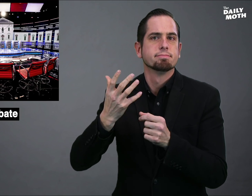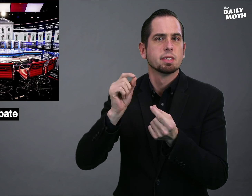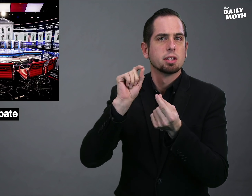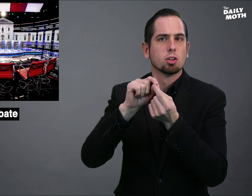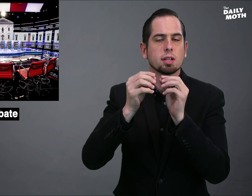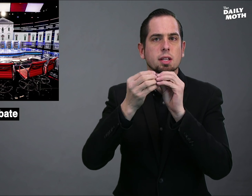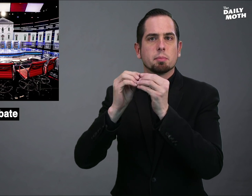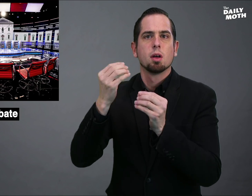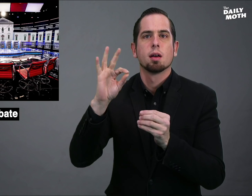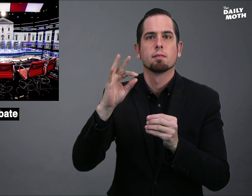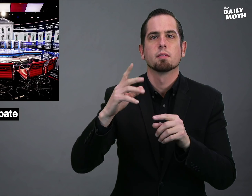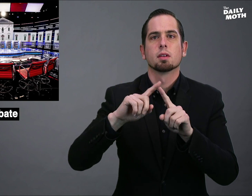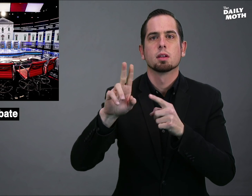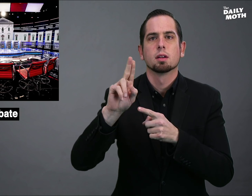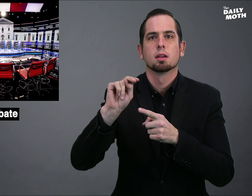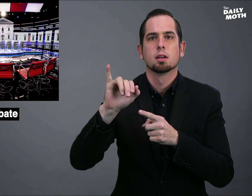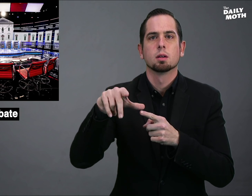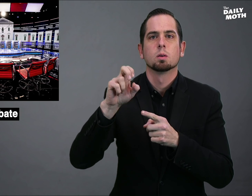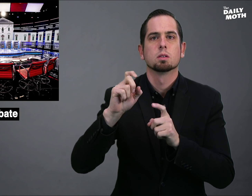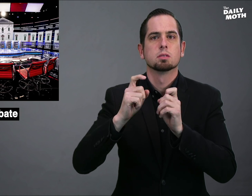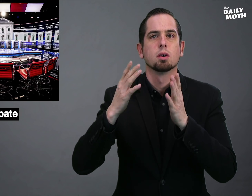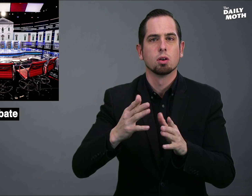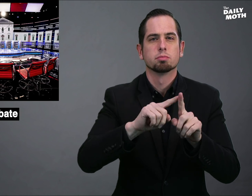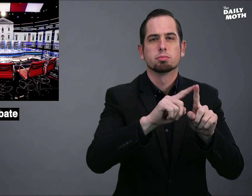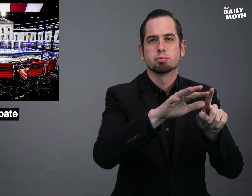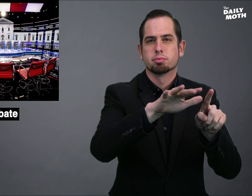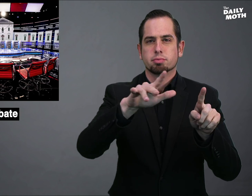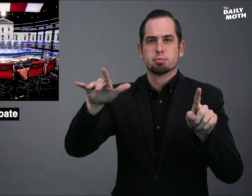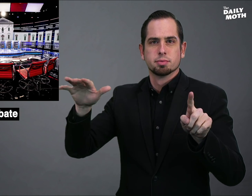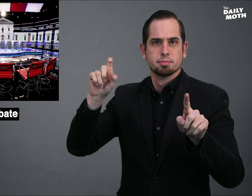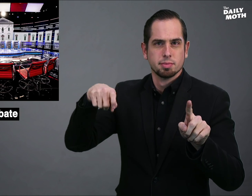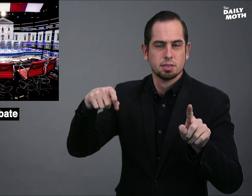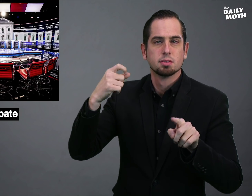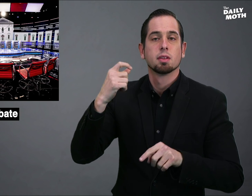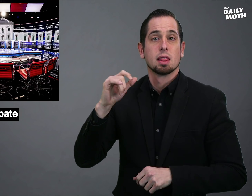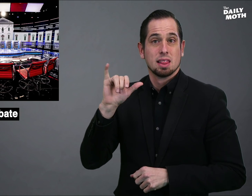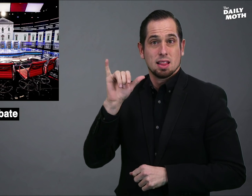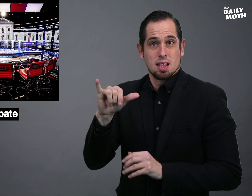receive a certain number of unique donors,